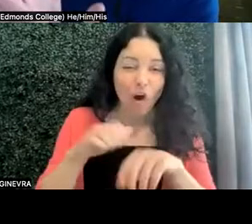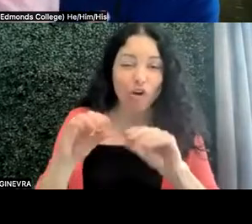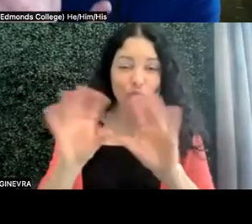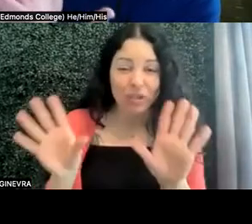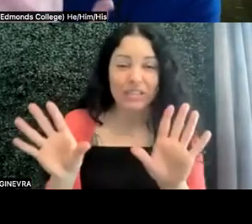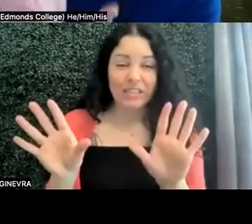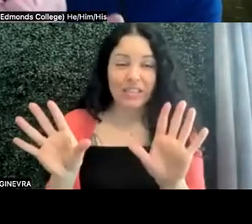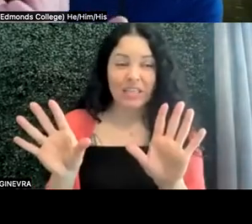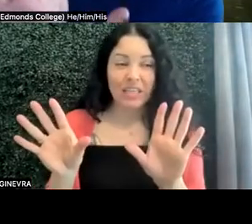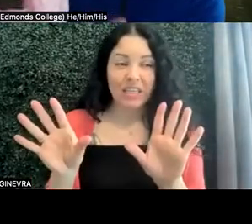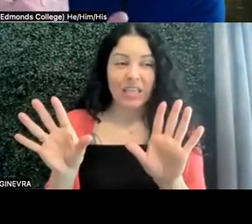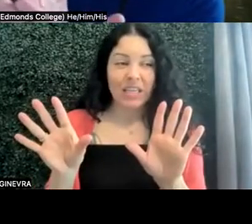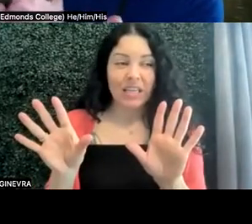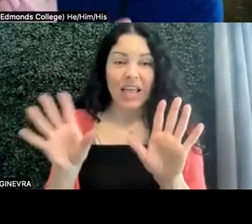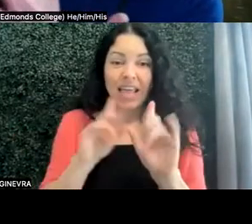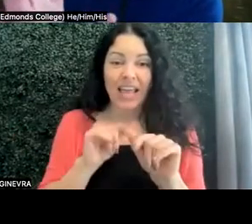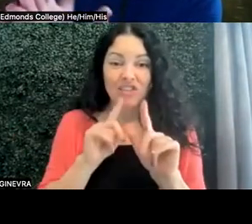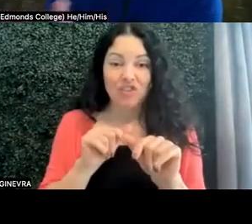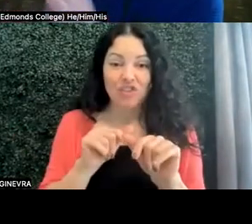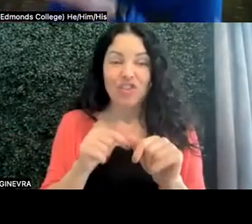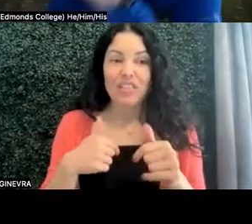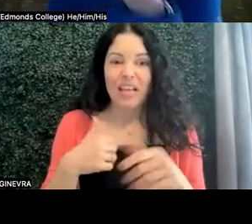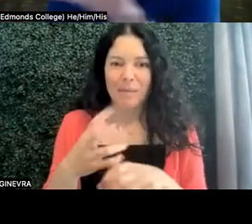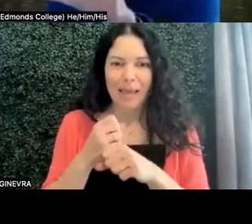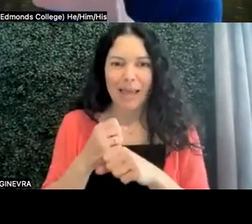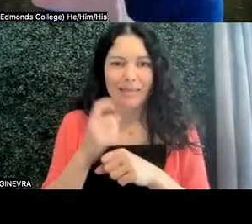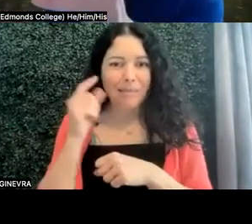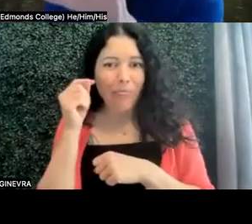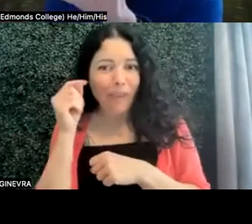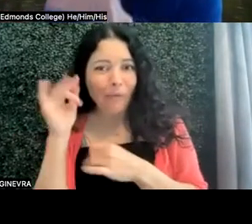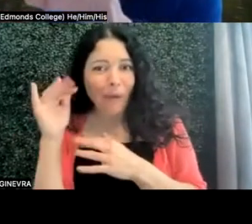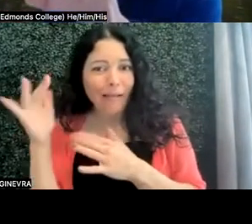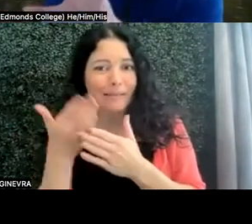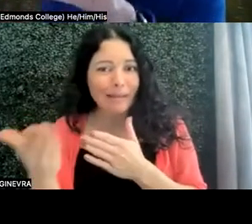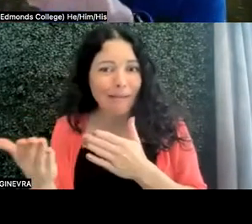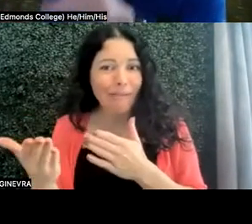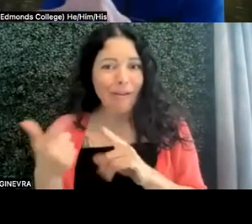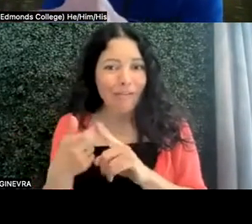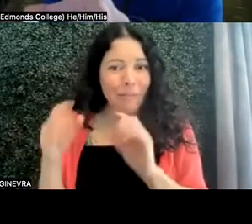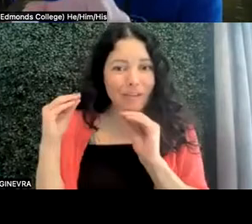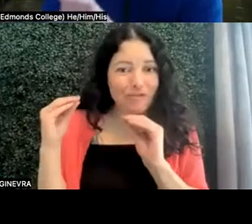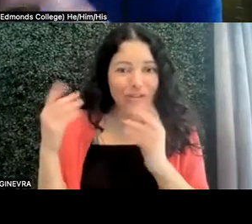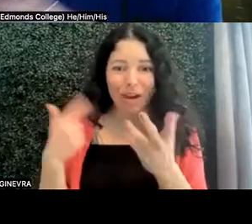I need some concrete answers, and I'm getting some theoretical stuff from an instructor, and I'm not understanding it.